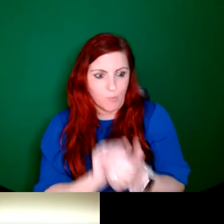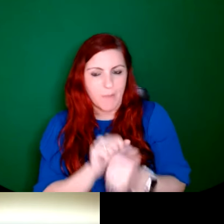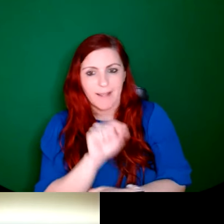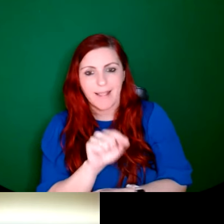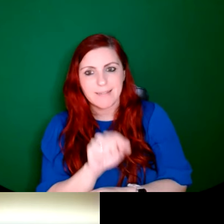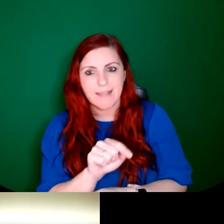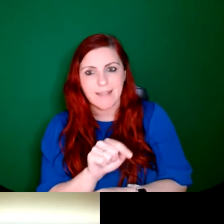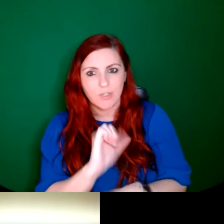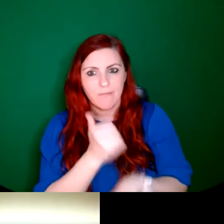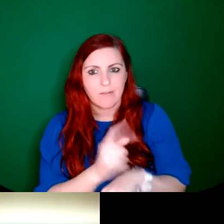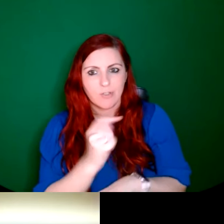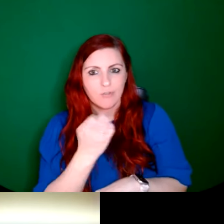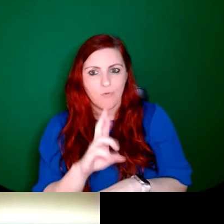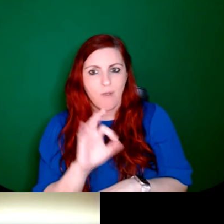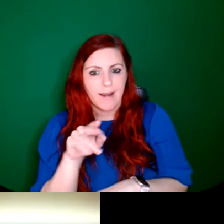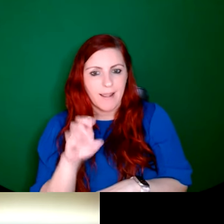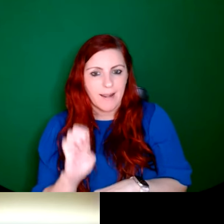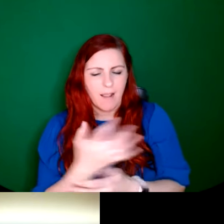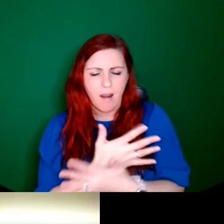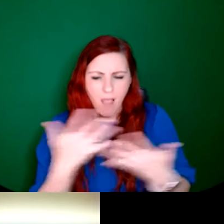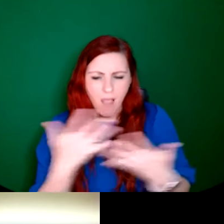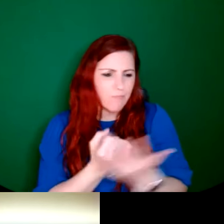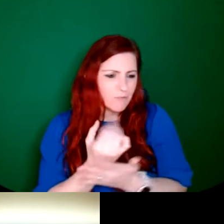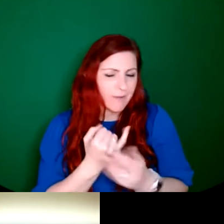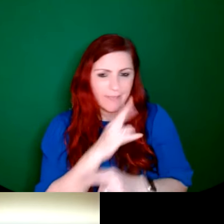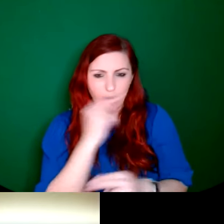lot of rhetoric kind of in the newspapers about this at the time, because people